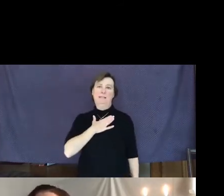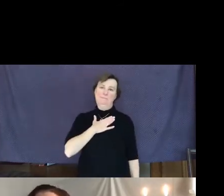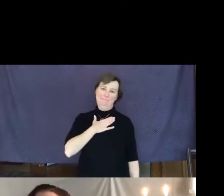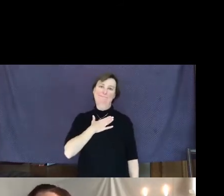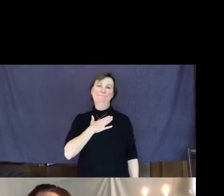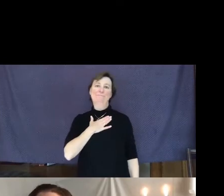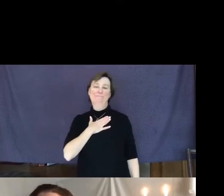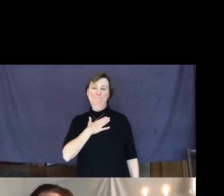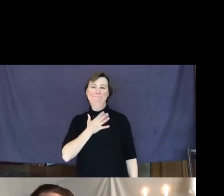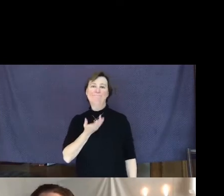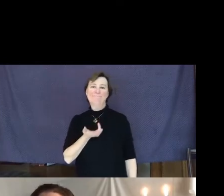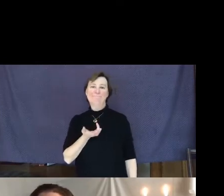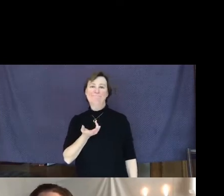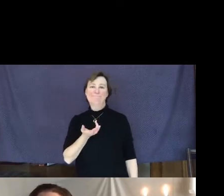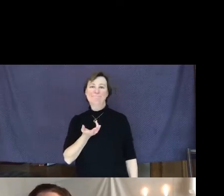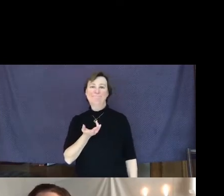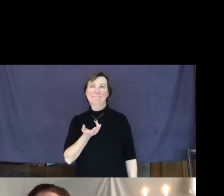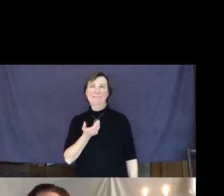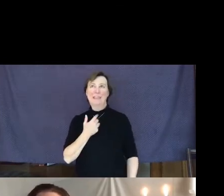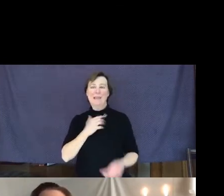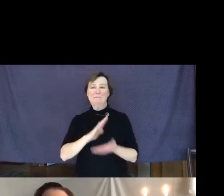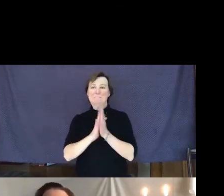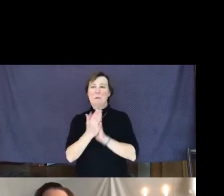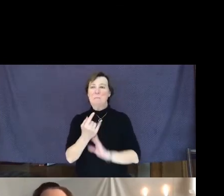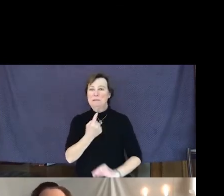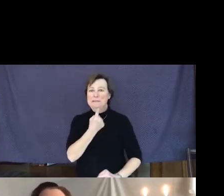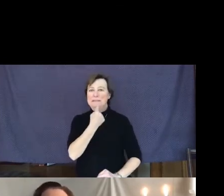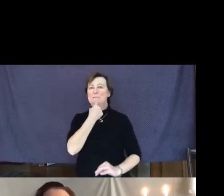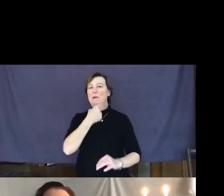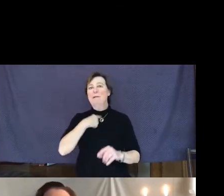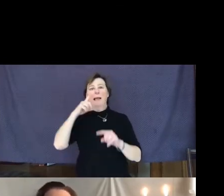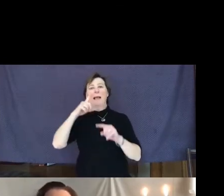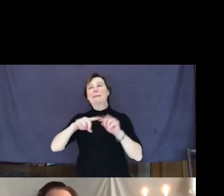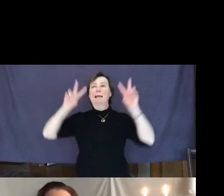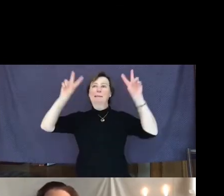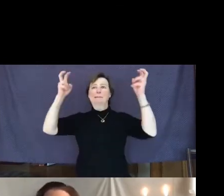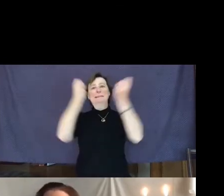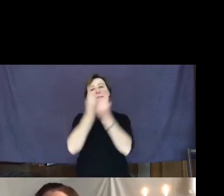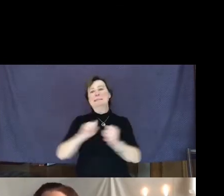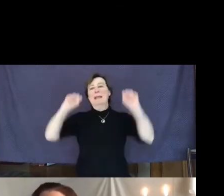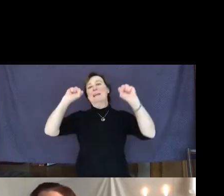and was disappointed that I couldn't have saved the day more.